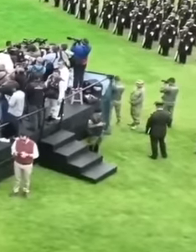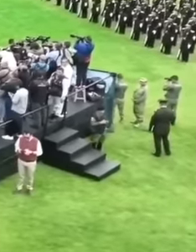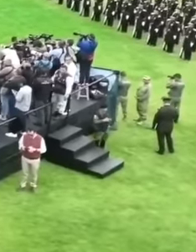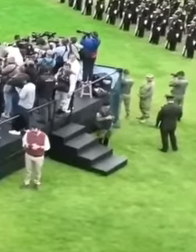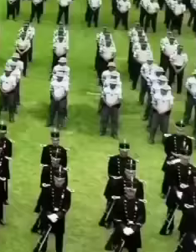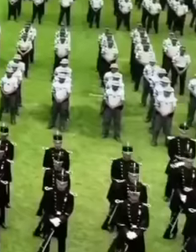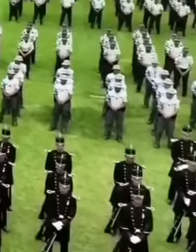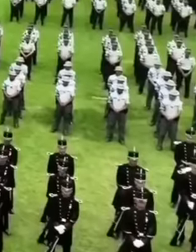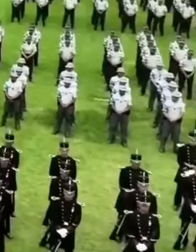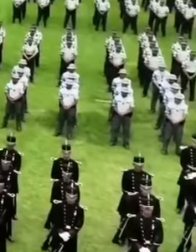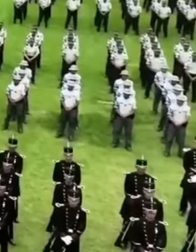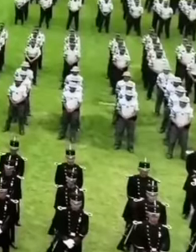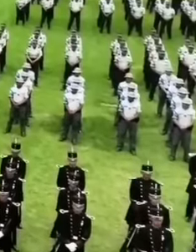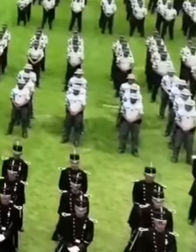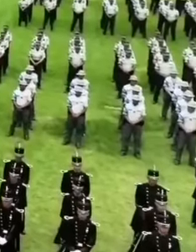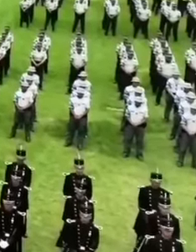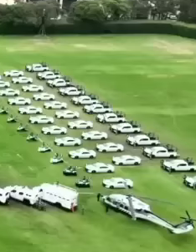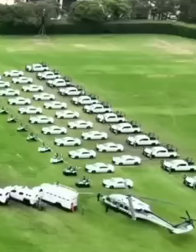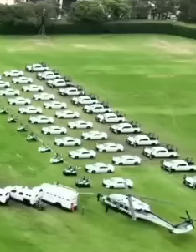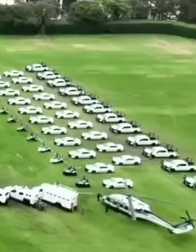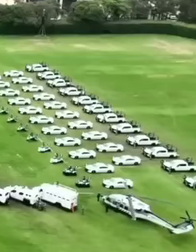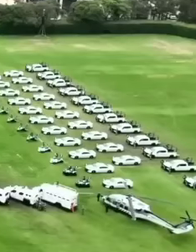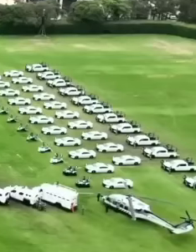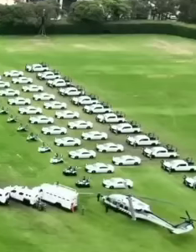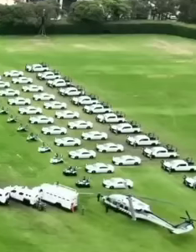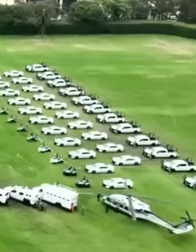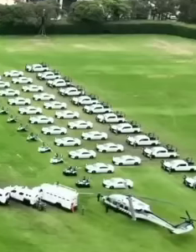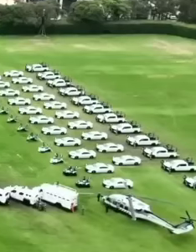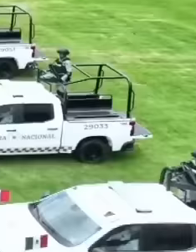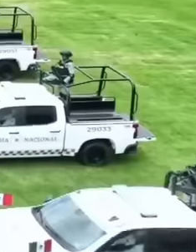by a military doctrine under strict regulation that guarantees respect for